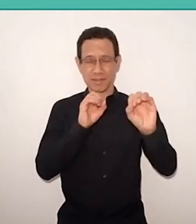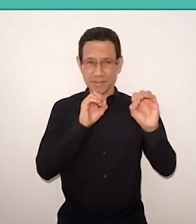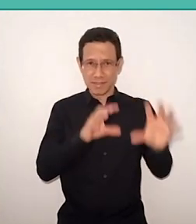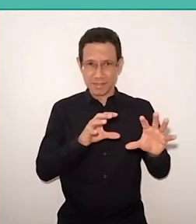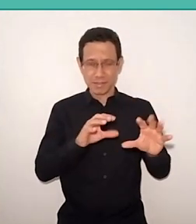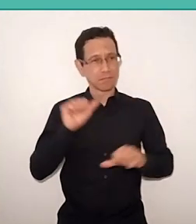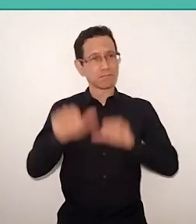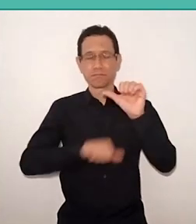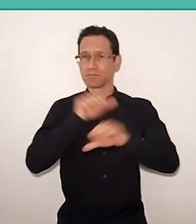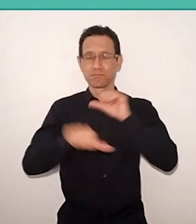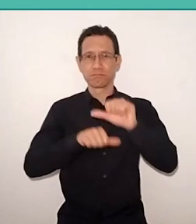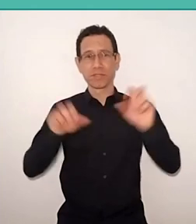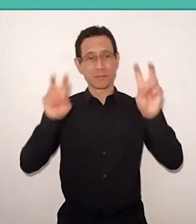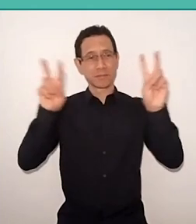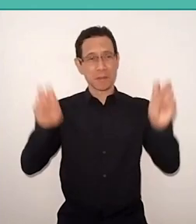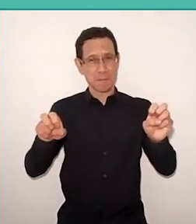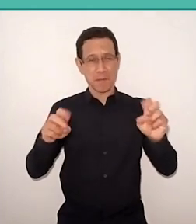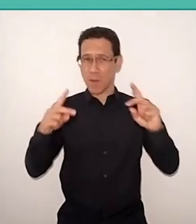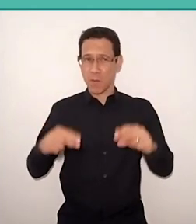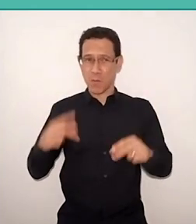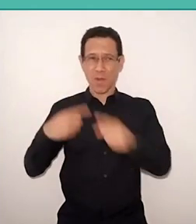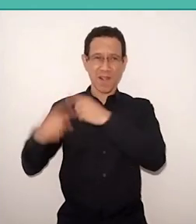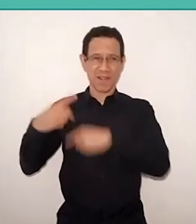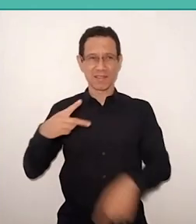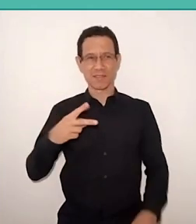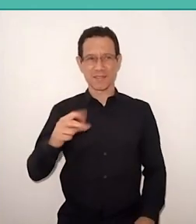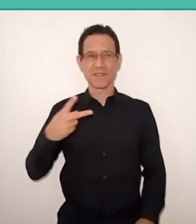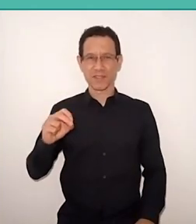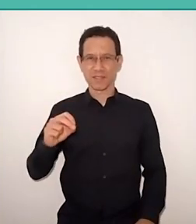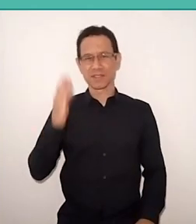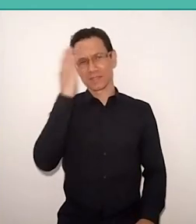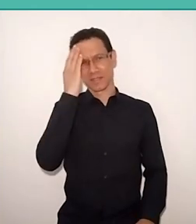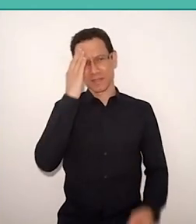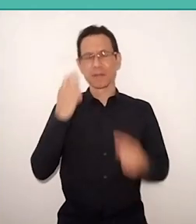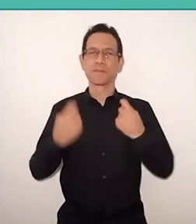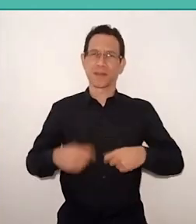we already had the desire to guide the needs and the challenges of contemporary education,